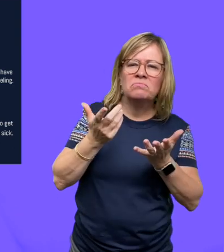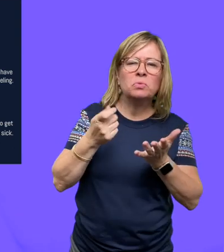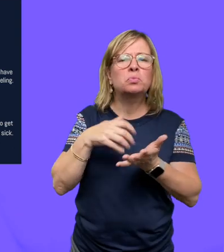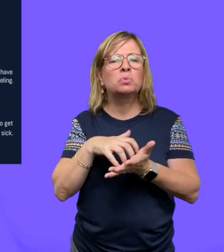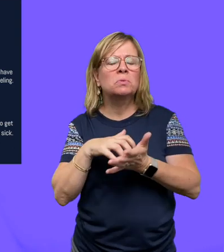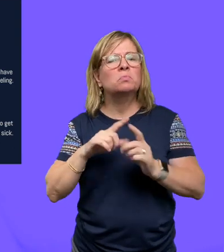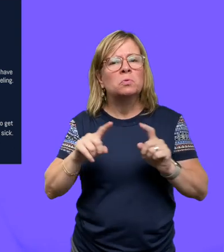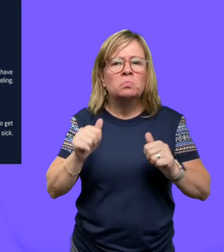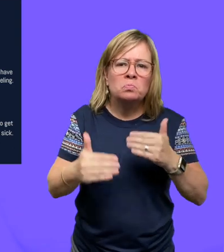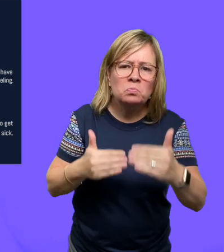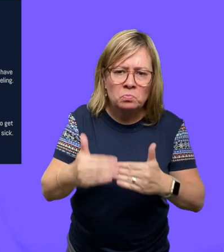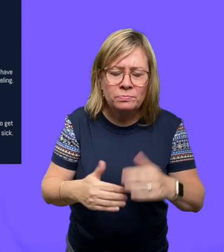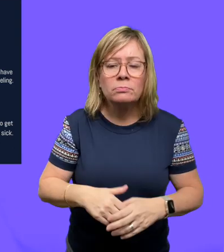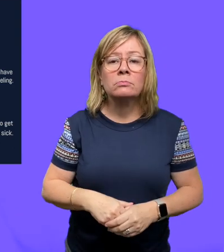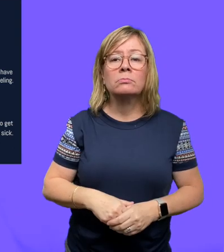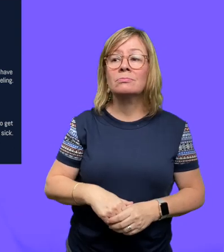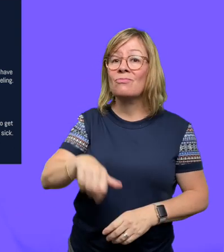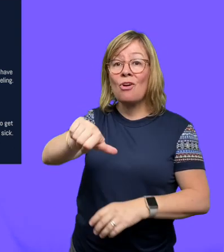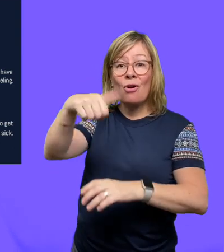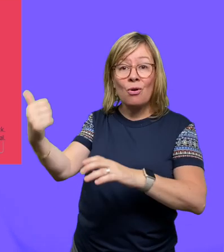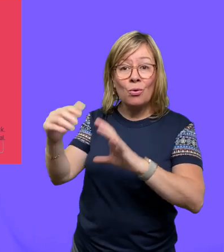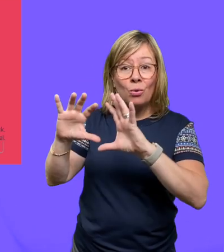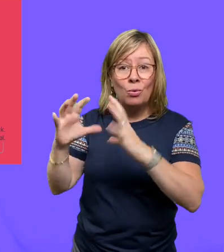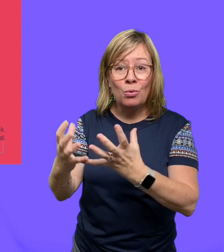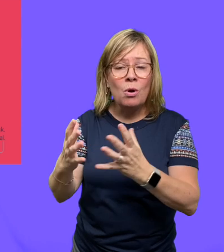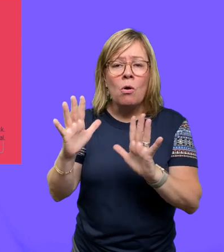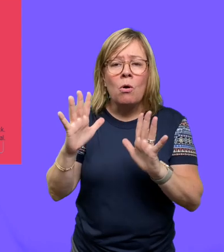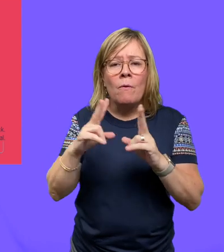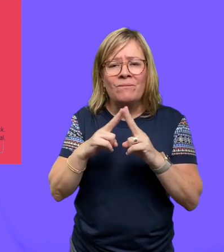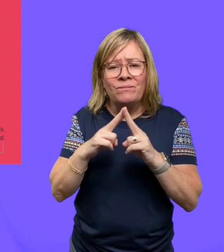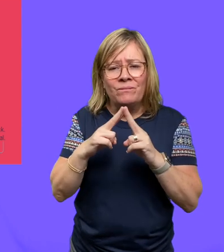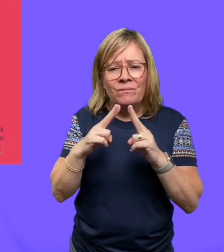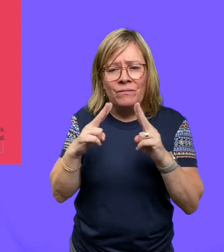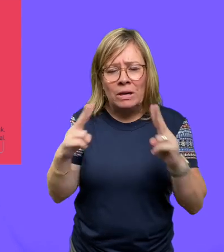weak, but they can keep going. Whereas another group of people becomes very